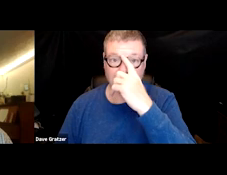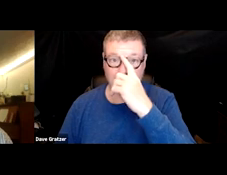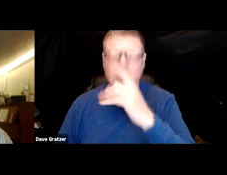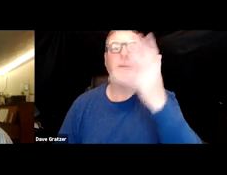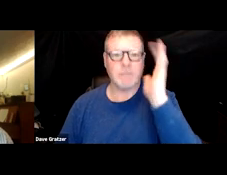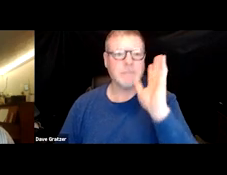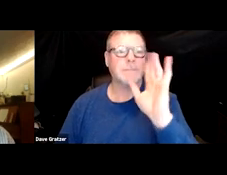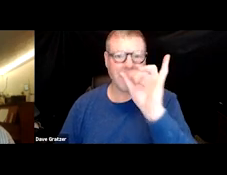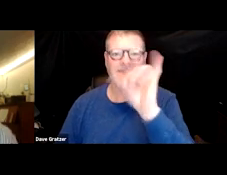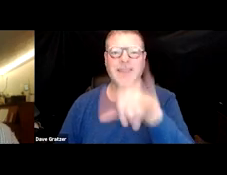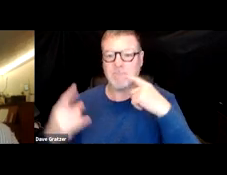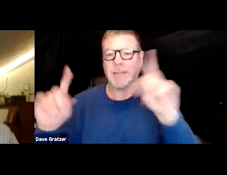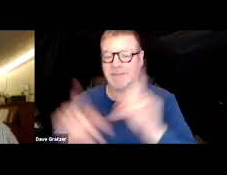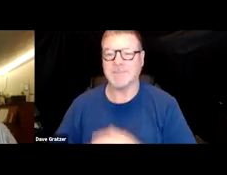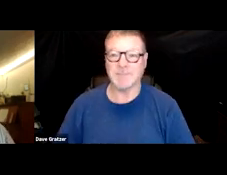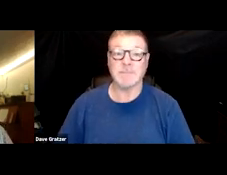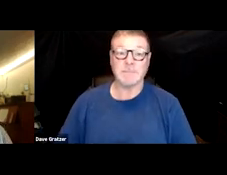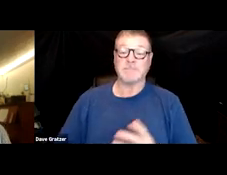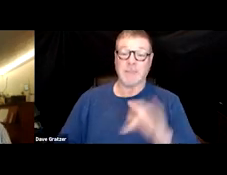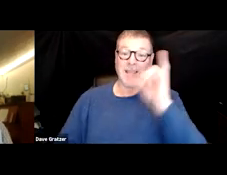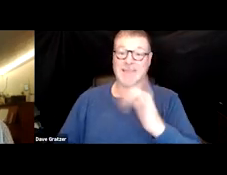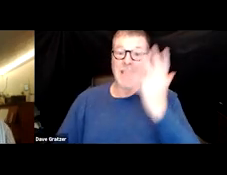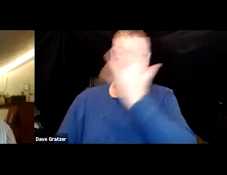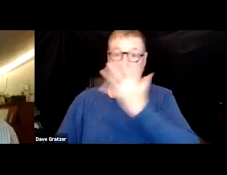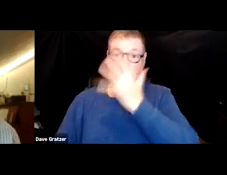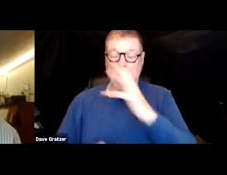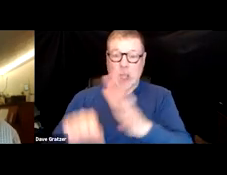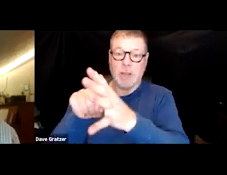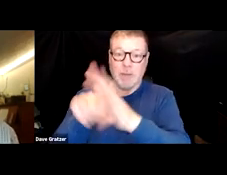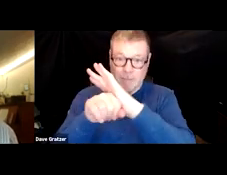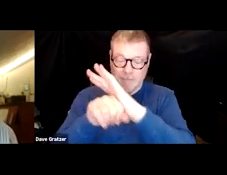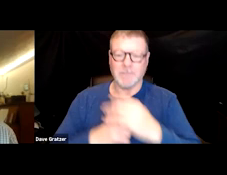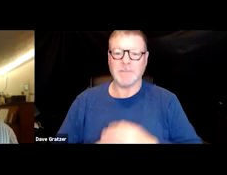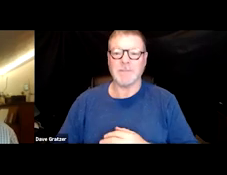Oop, there it goes. Okay, so this is our COVID and as you can see,